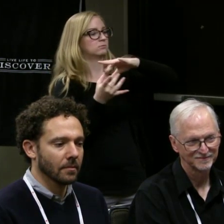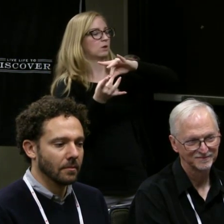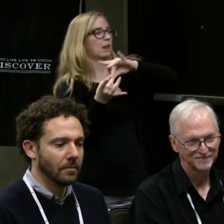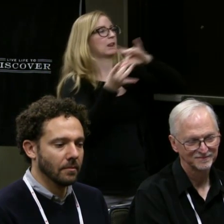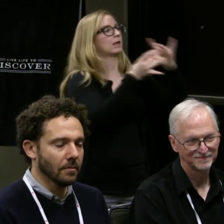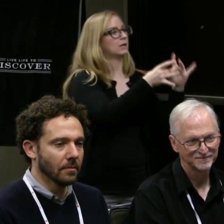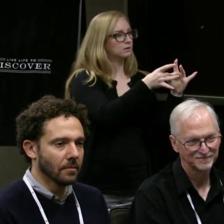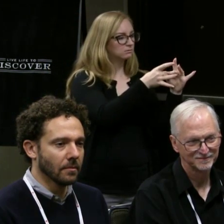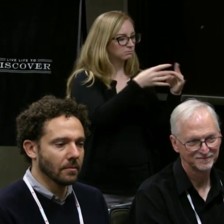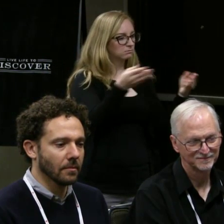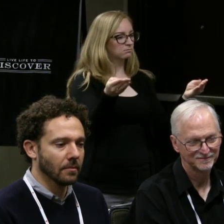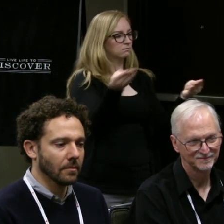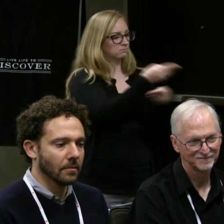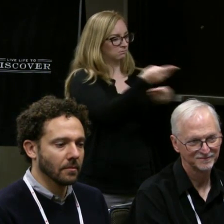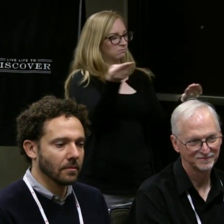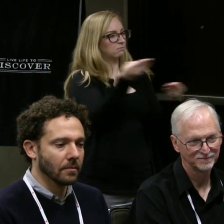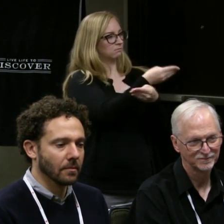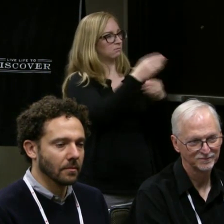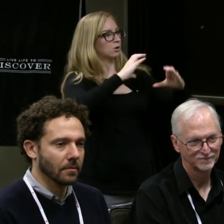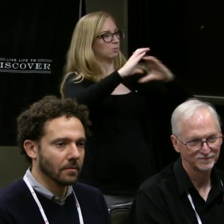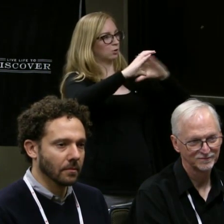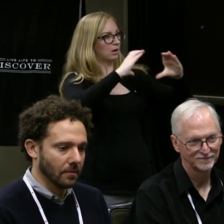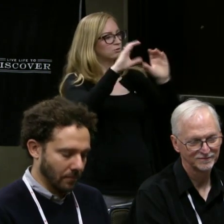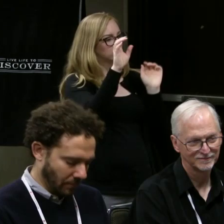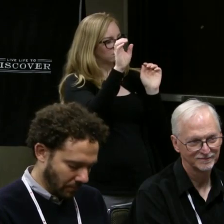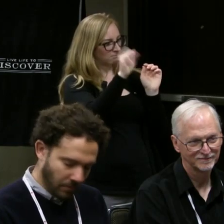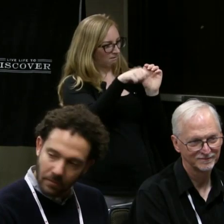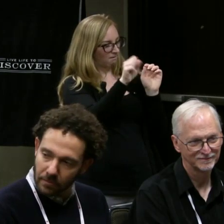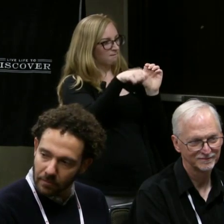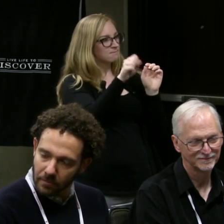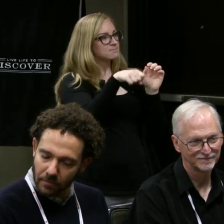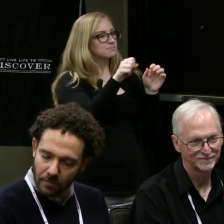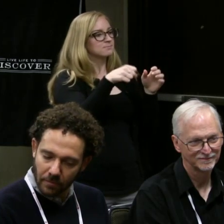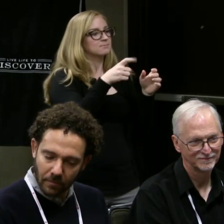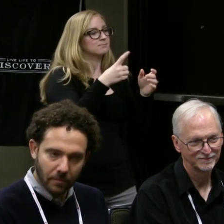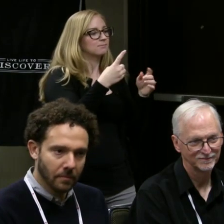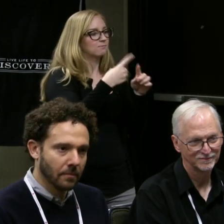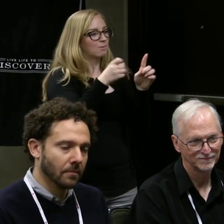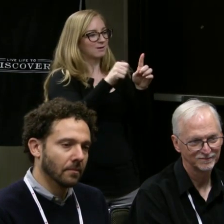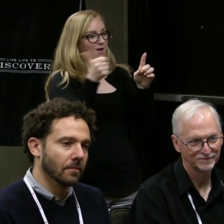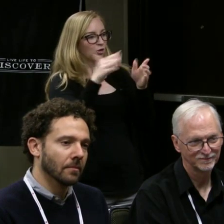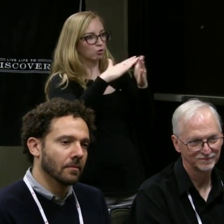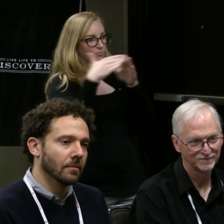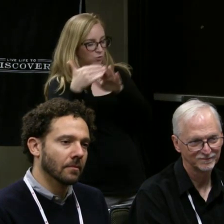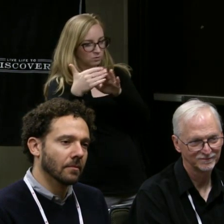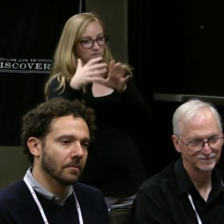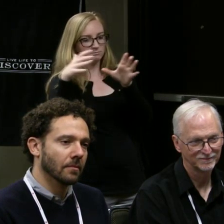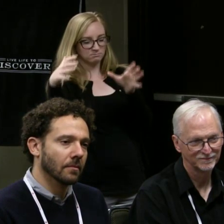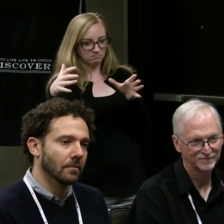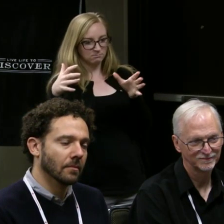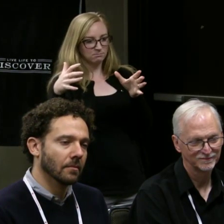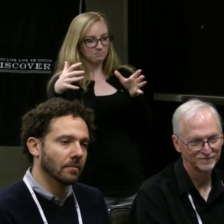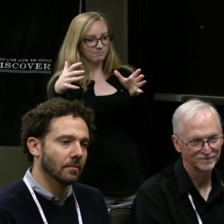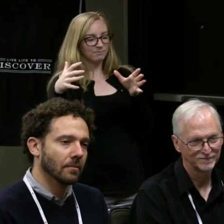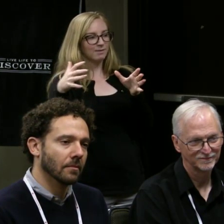the communication between someone who speaks another language and is from another community, the deaf community